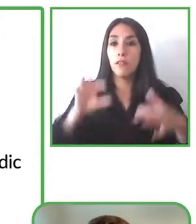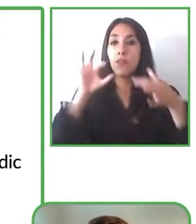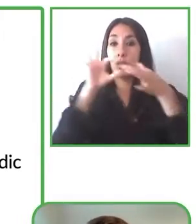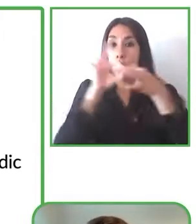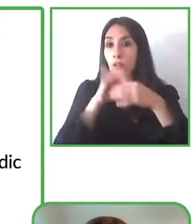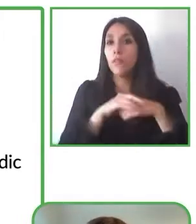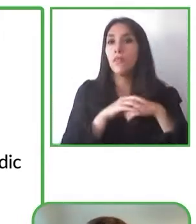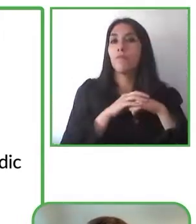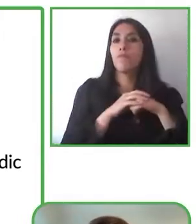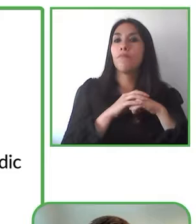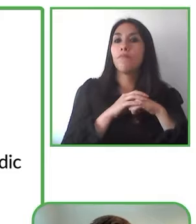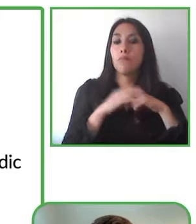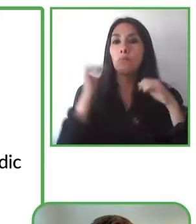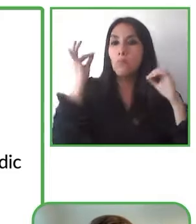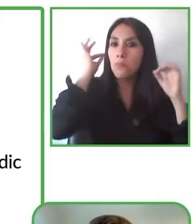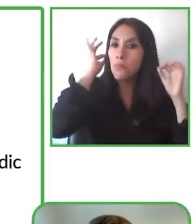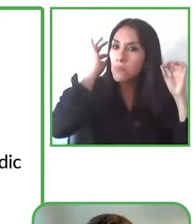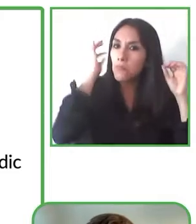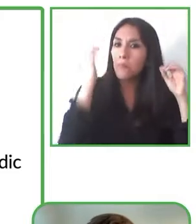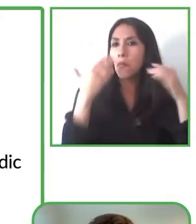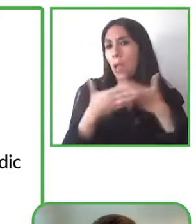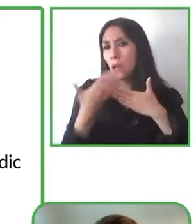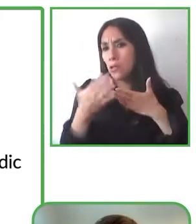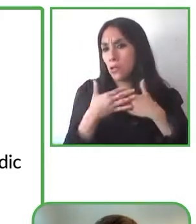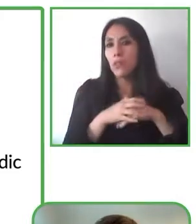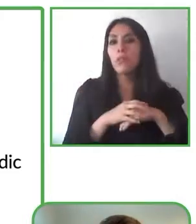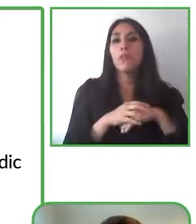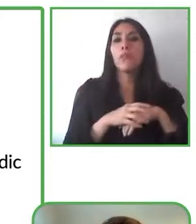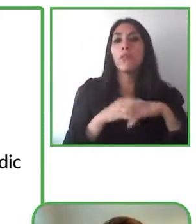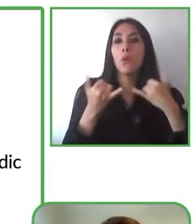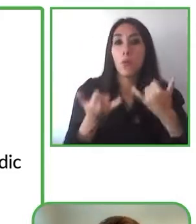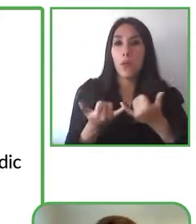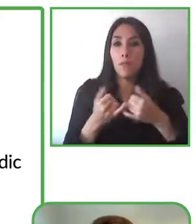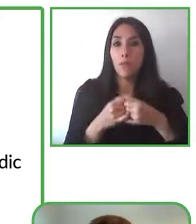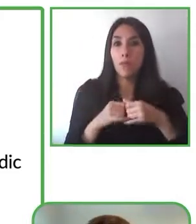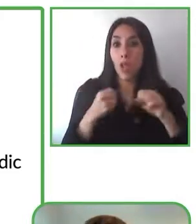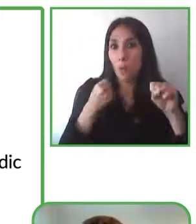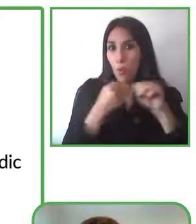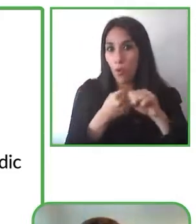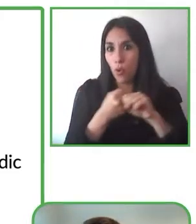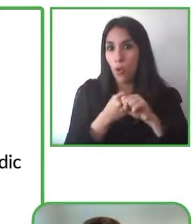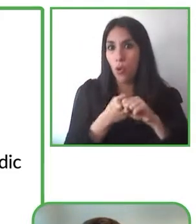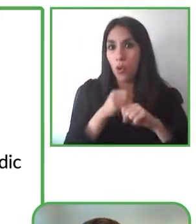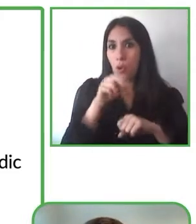have a voice for then we can read them aloud so that also applies for Spanish or for any